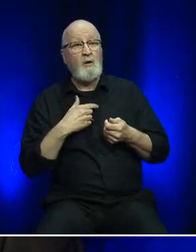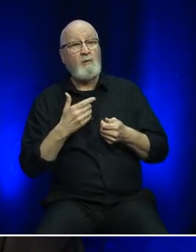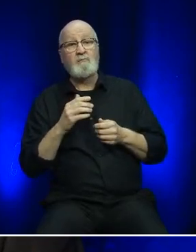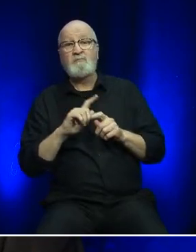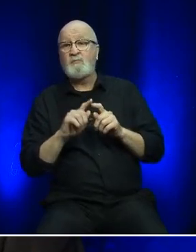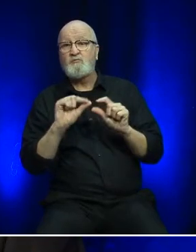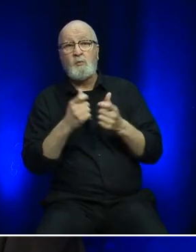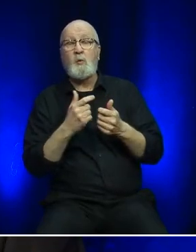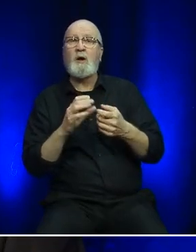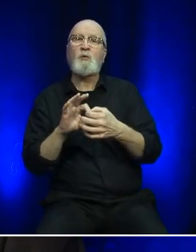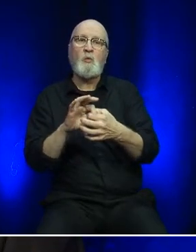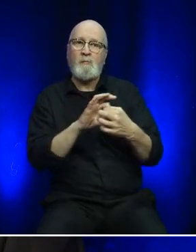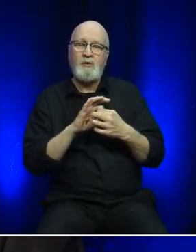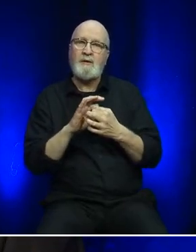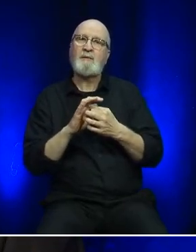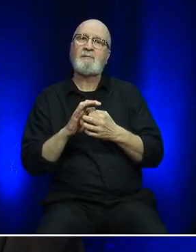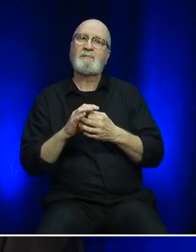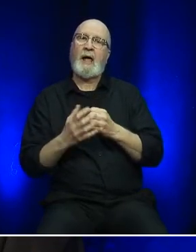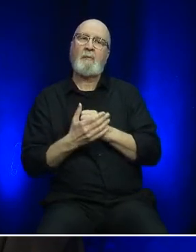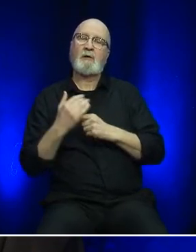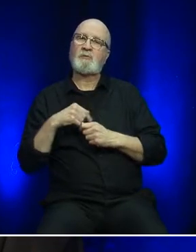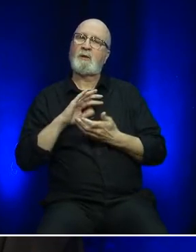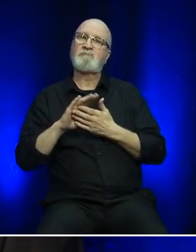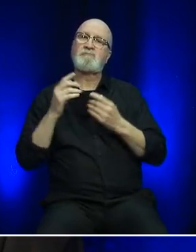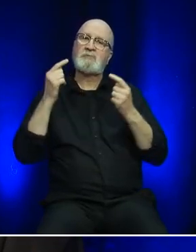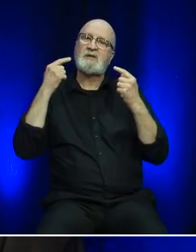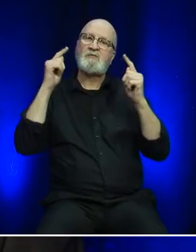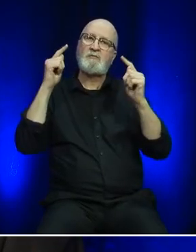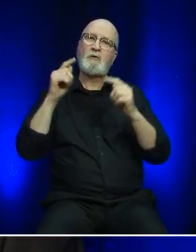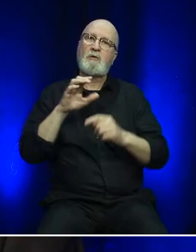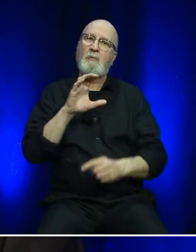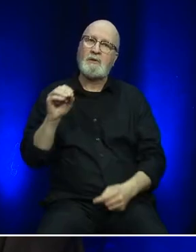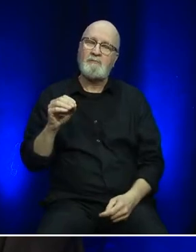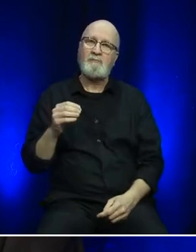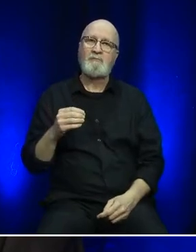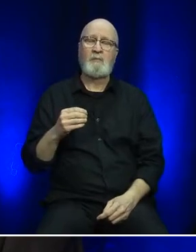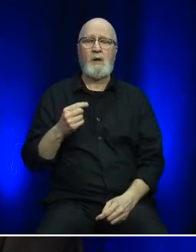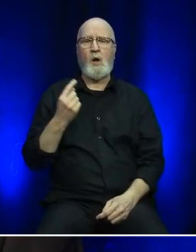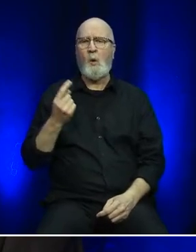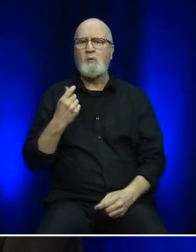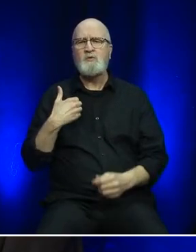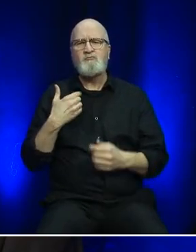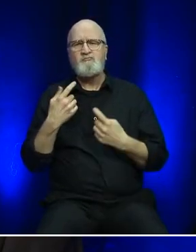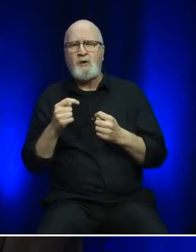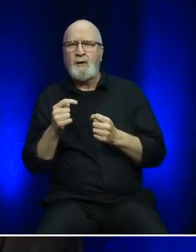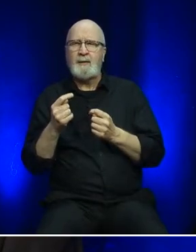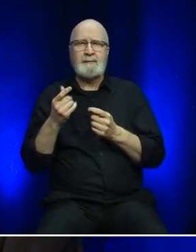continue to be successful. We will continue to be agile and and make decisions that are in the best interests of